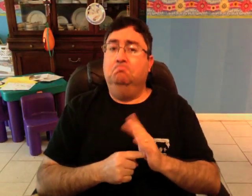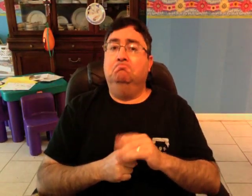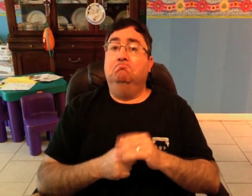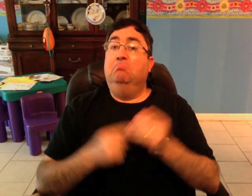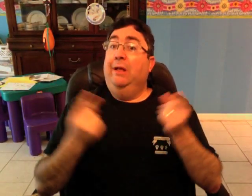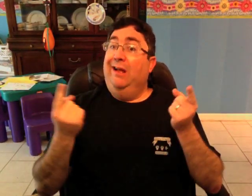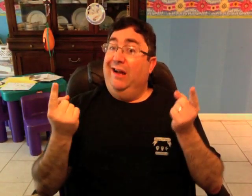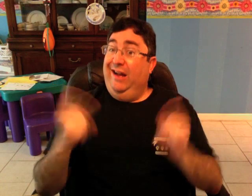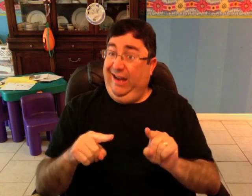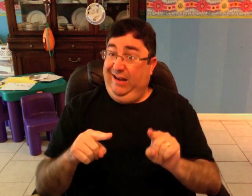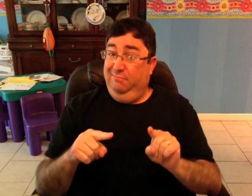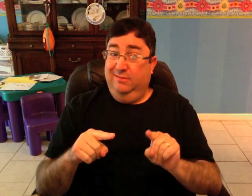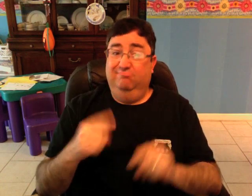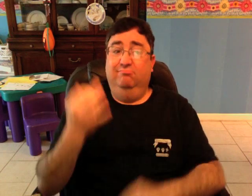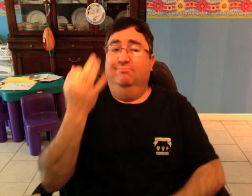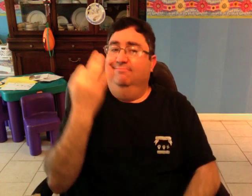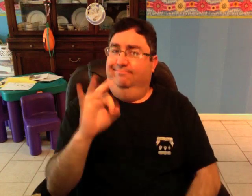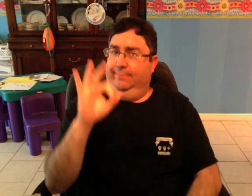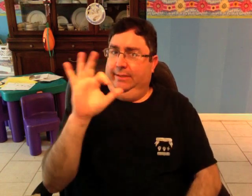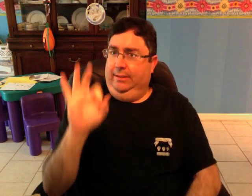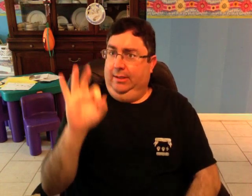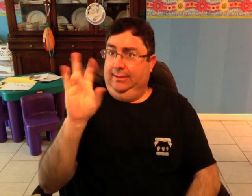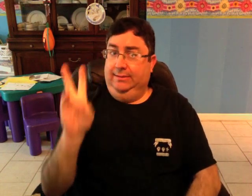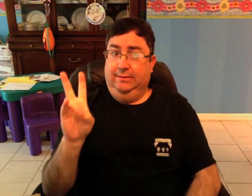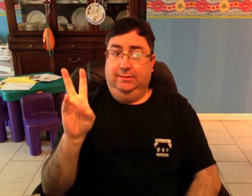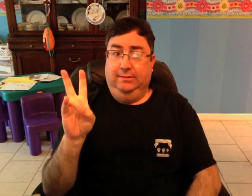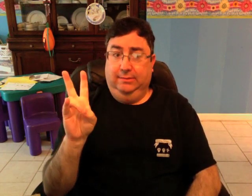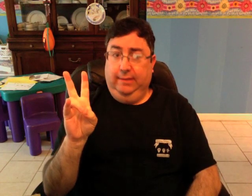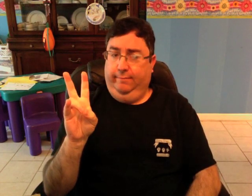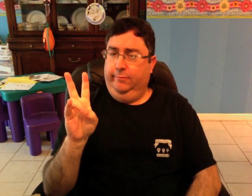For example, in 1996,